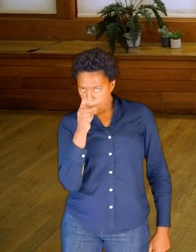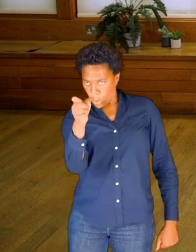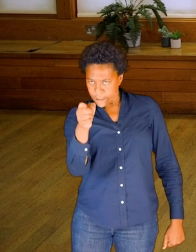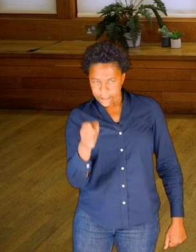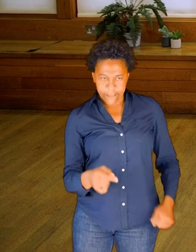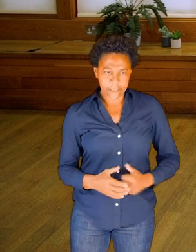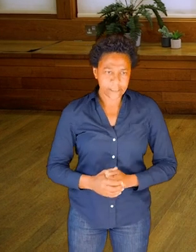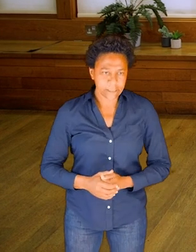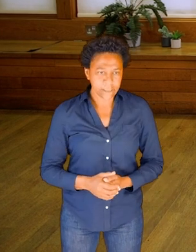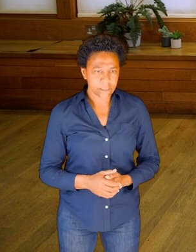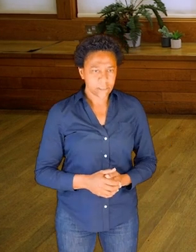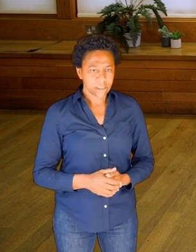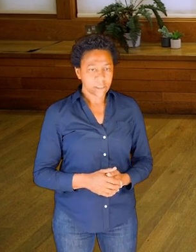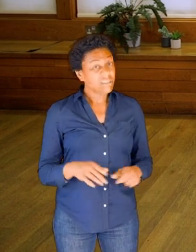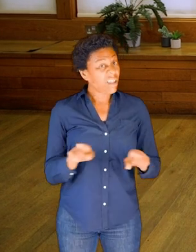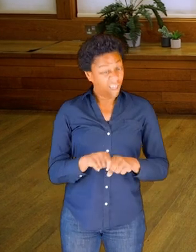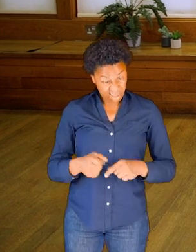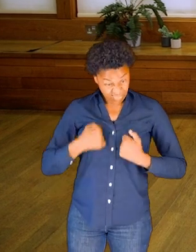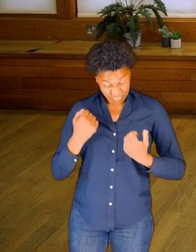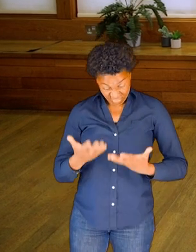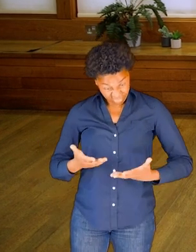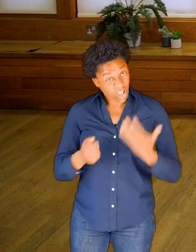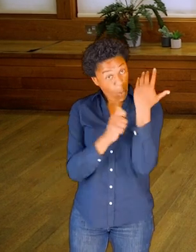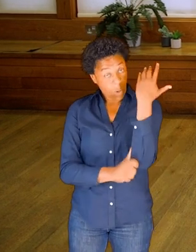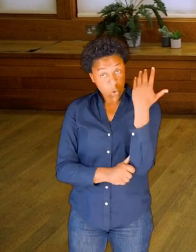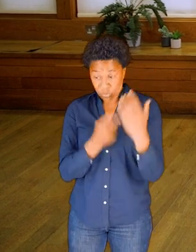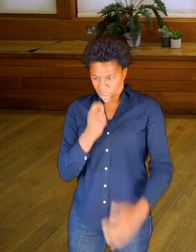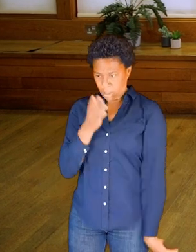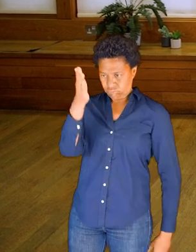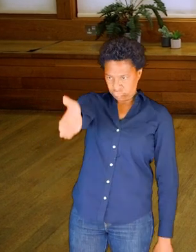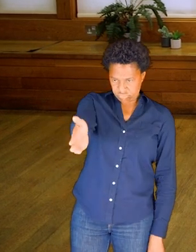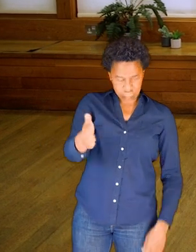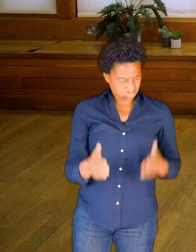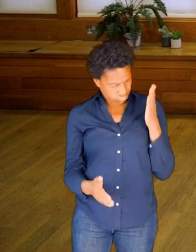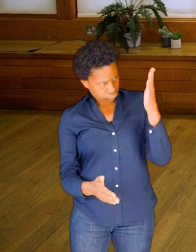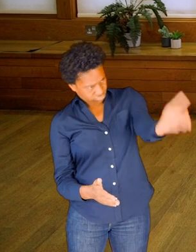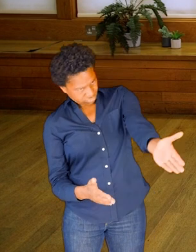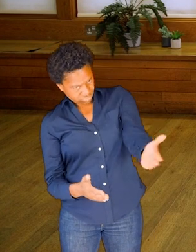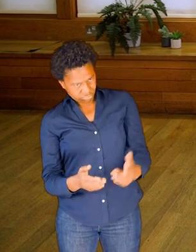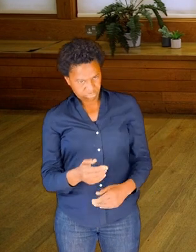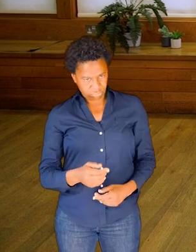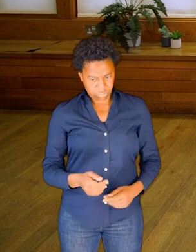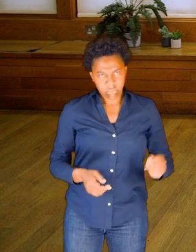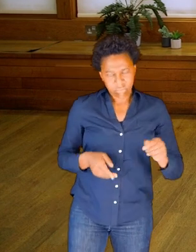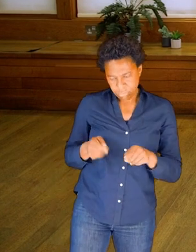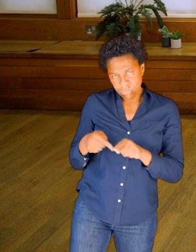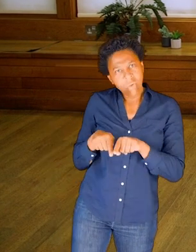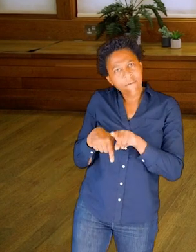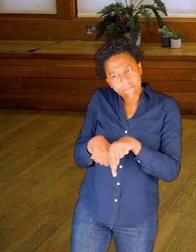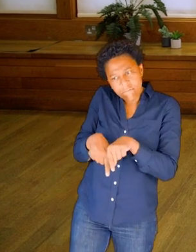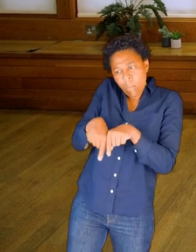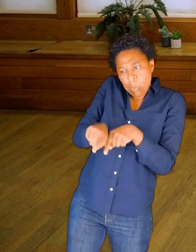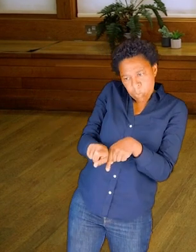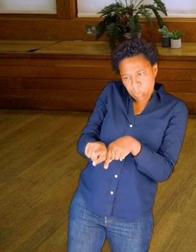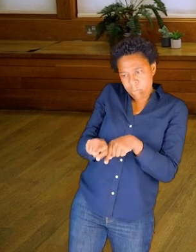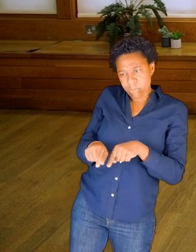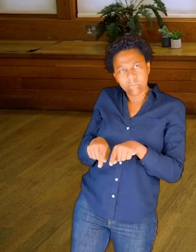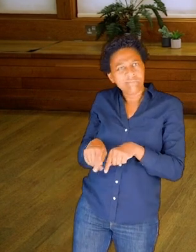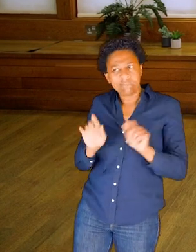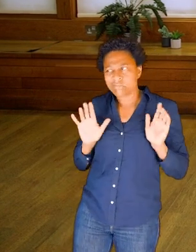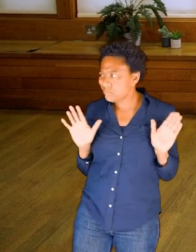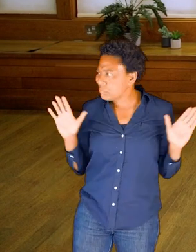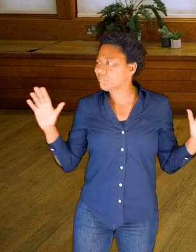Just like our long bones can point in different directions.